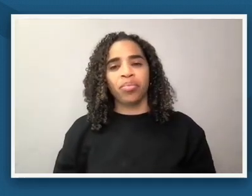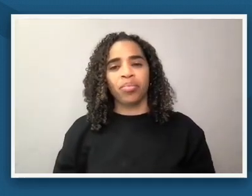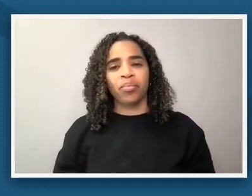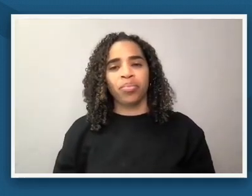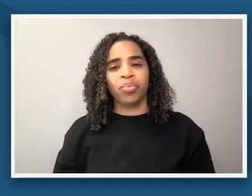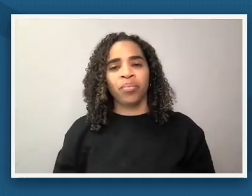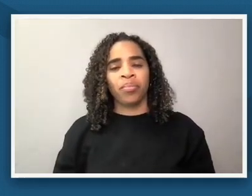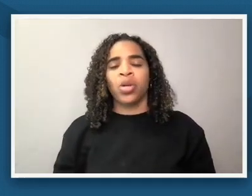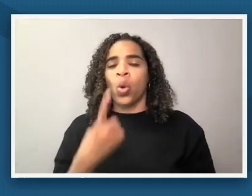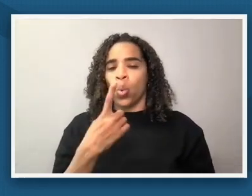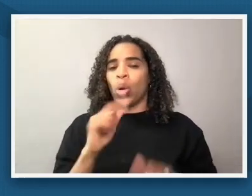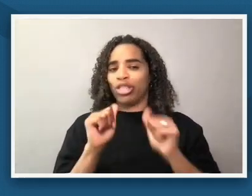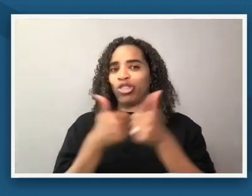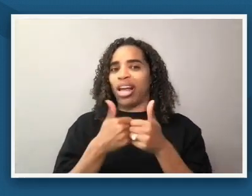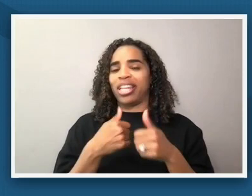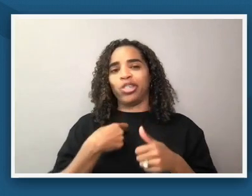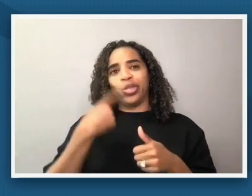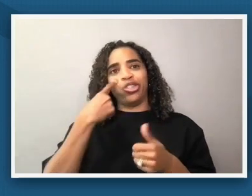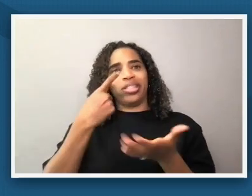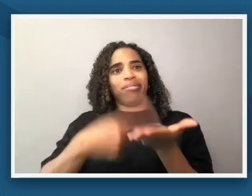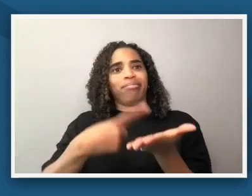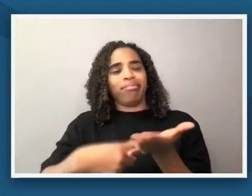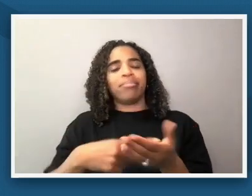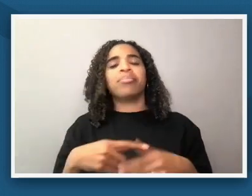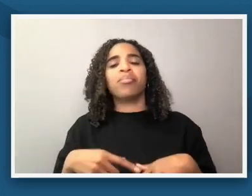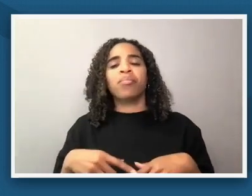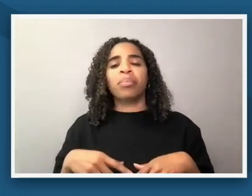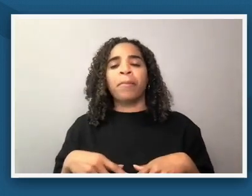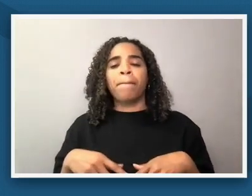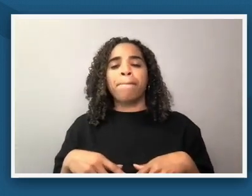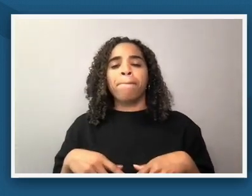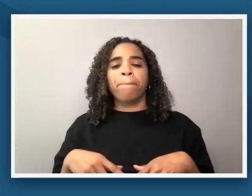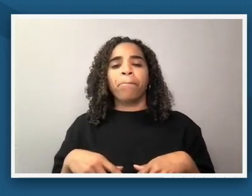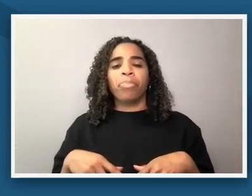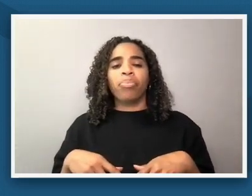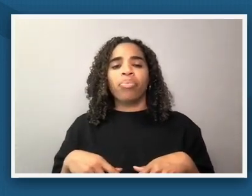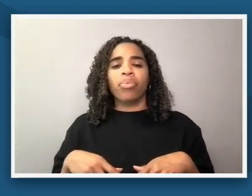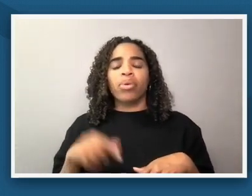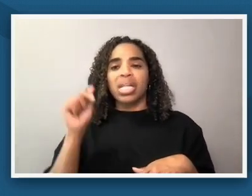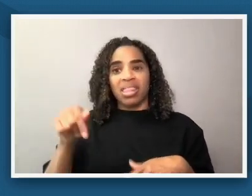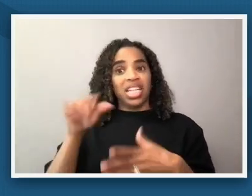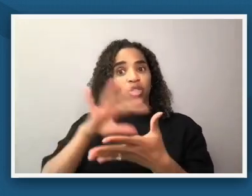one that we just talked about right is how did we how can we narrow down the